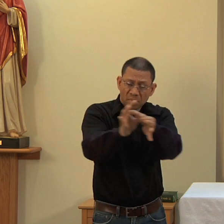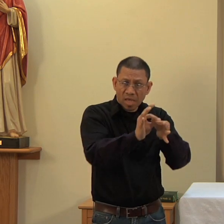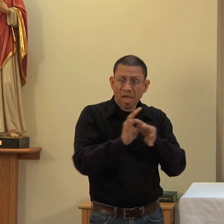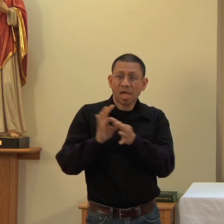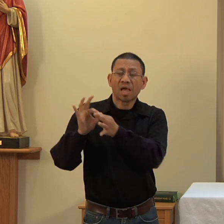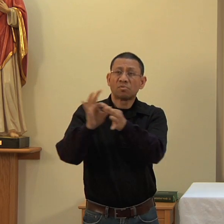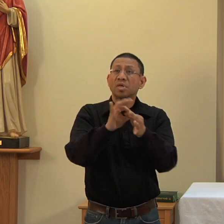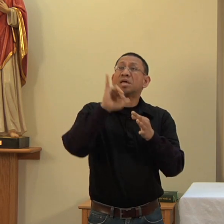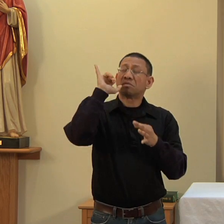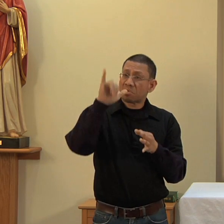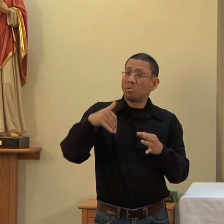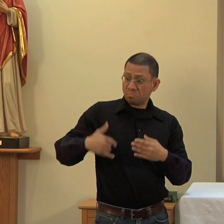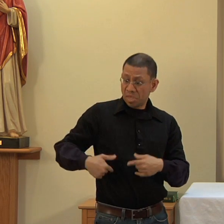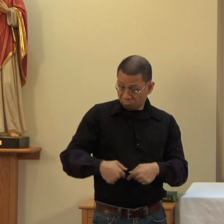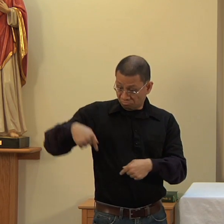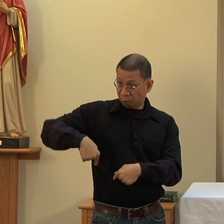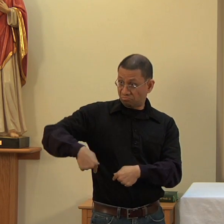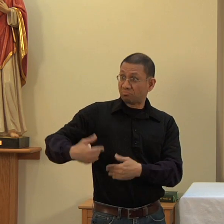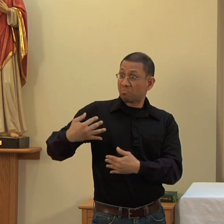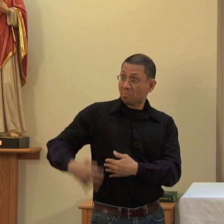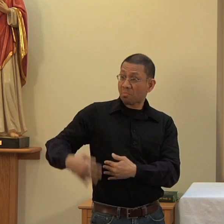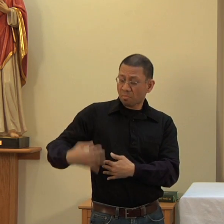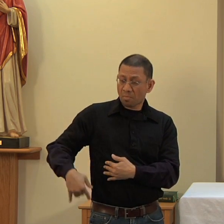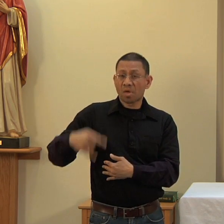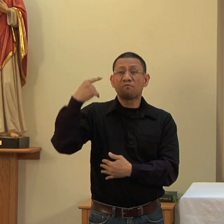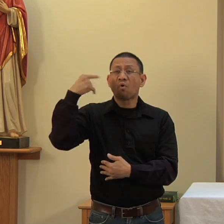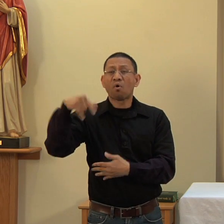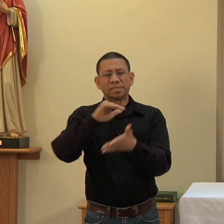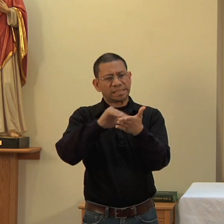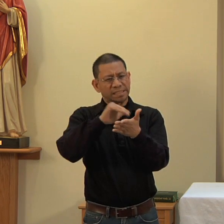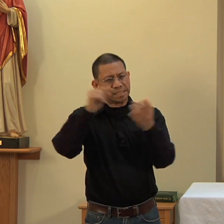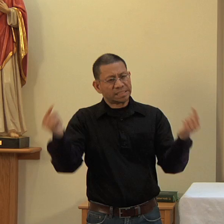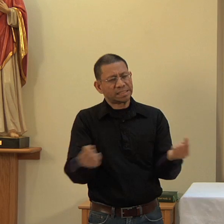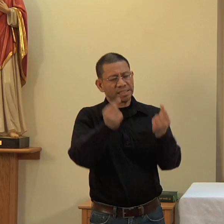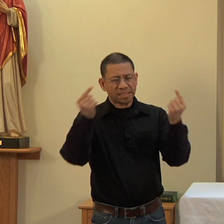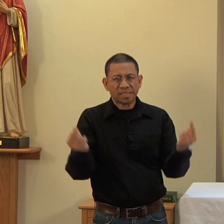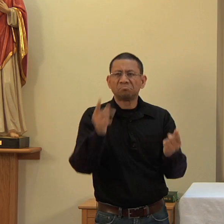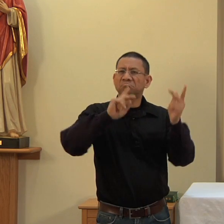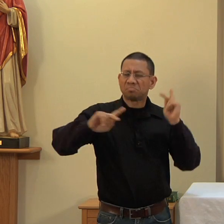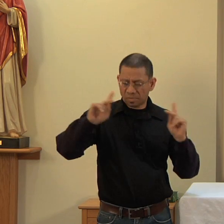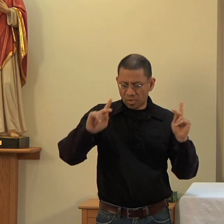BE POURED OUT FOR YOU AND FOR MANY FOR THE FORGIVENESS OF SINS. DO THIS IN MEMORY OF